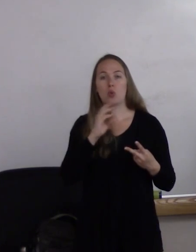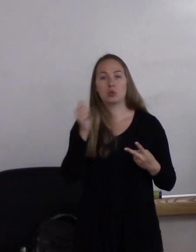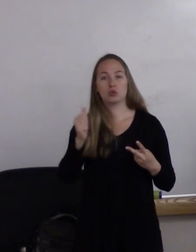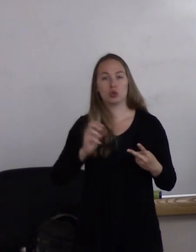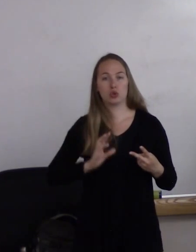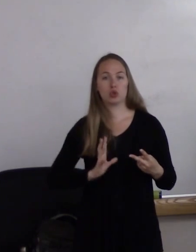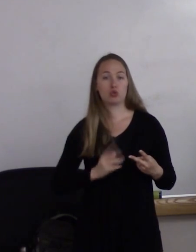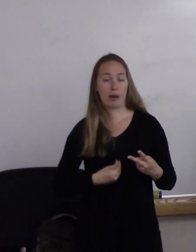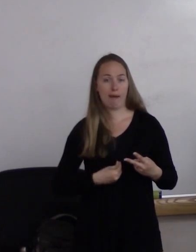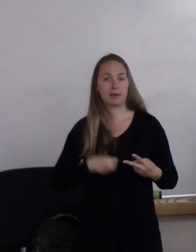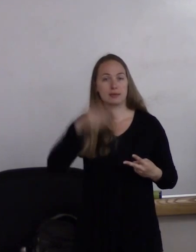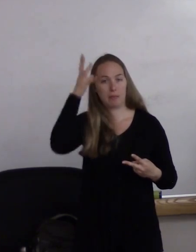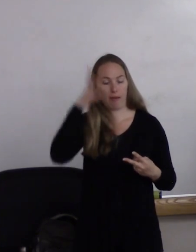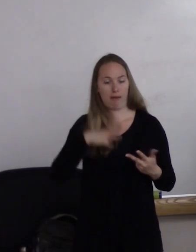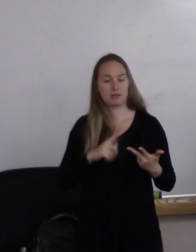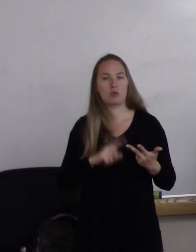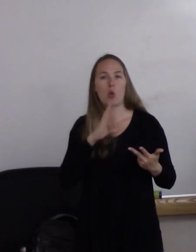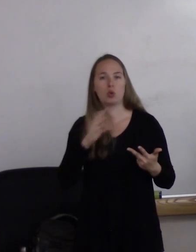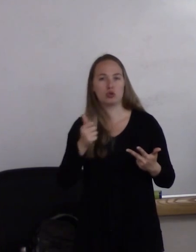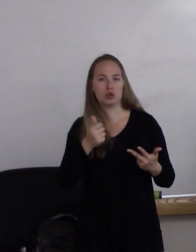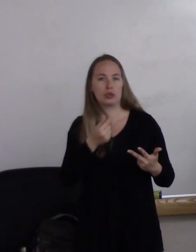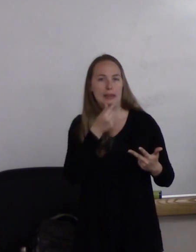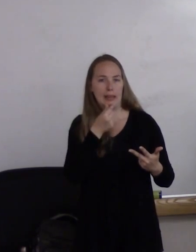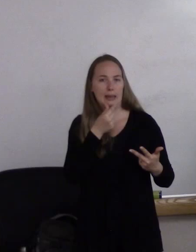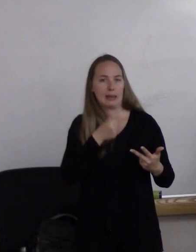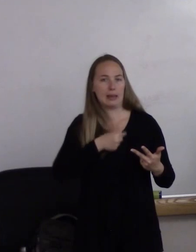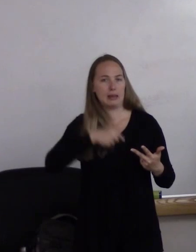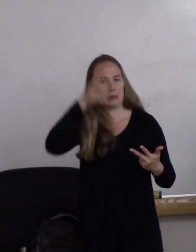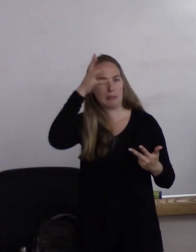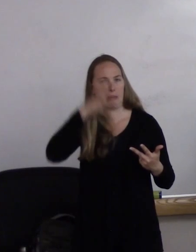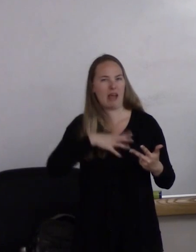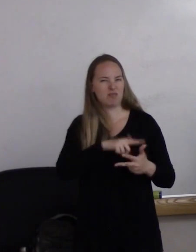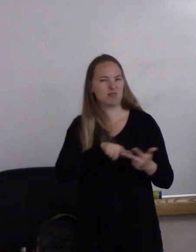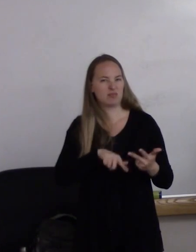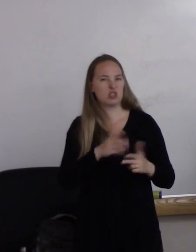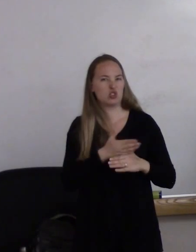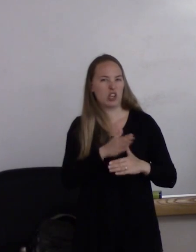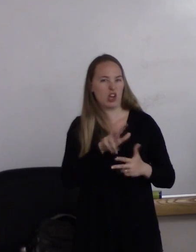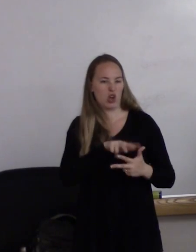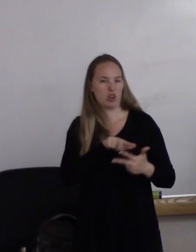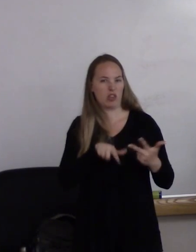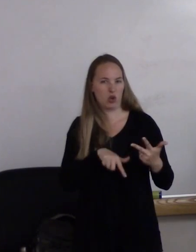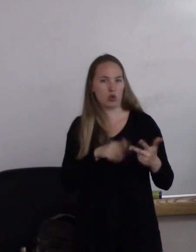and an older gay man who each share their story, and then there are two service providers